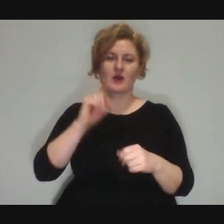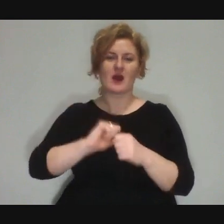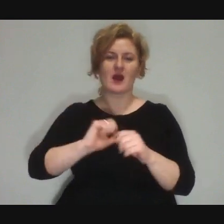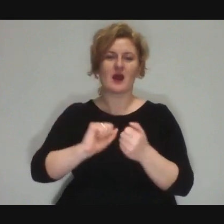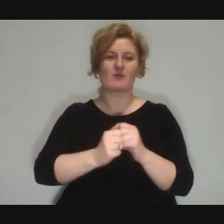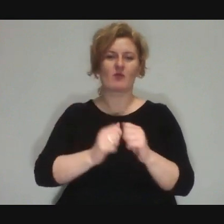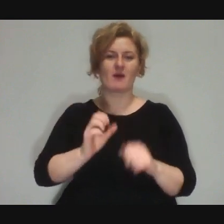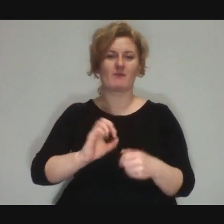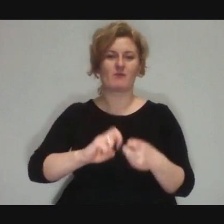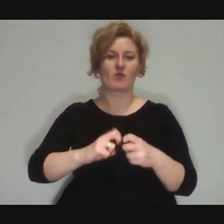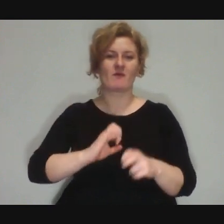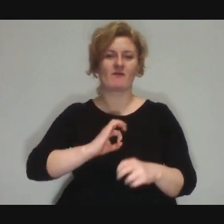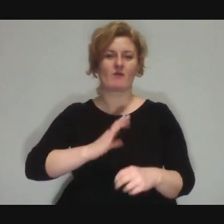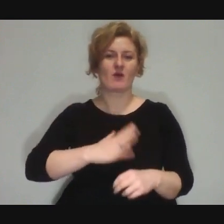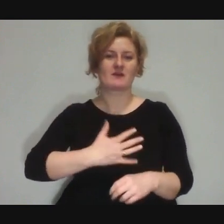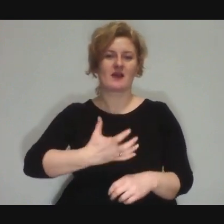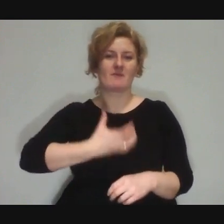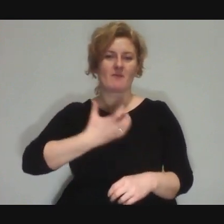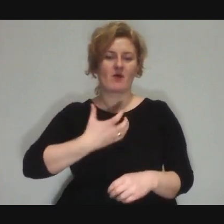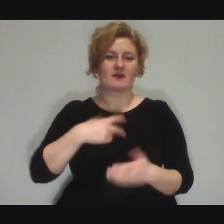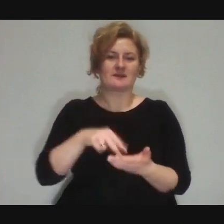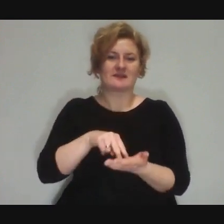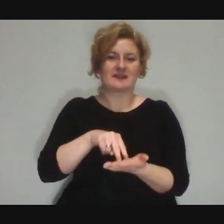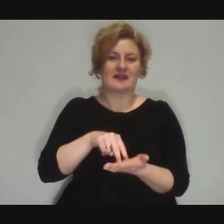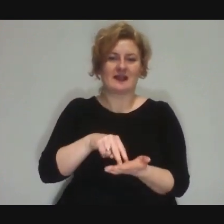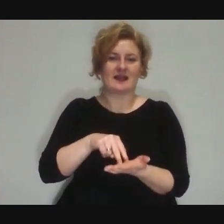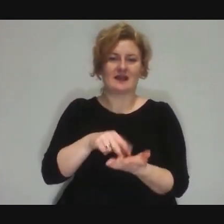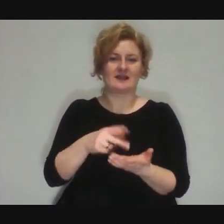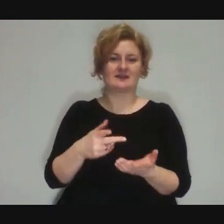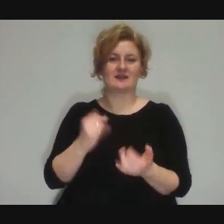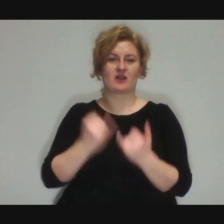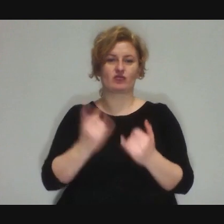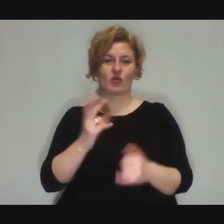or are just terribly stressed out when someone looks at them one to one,